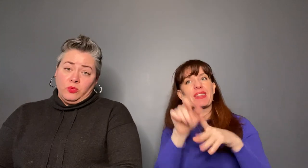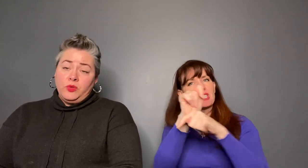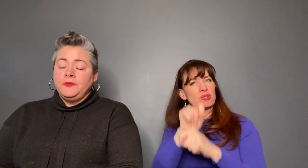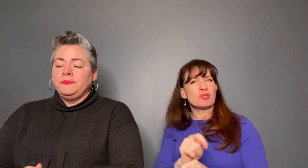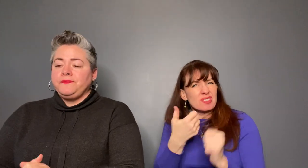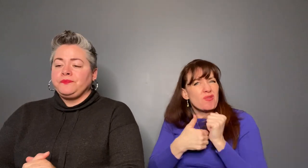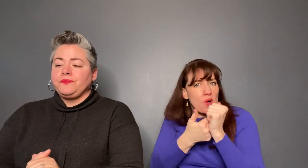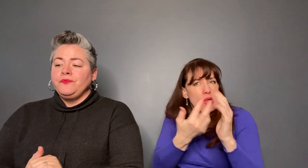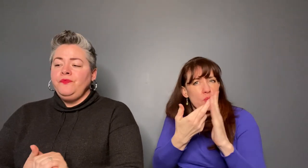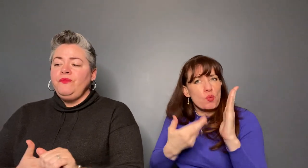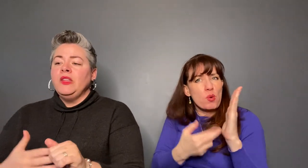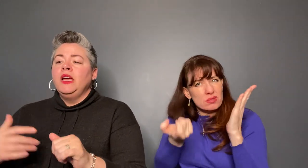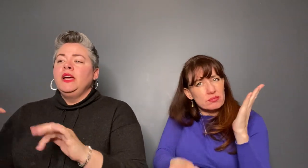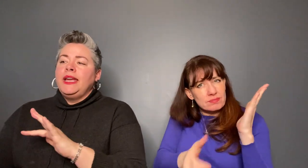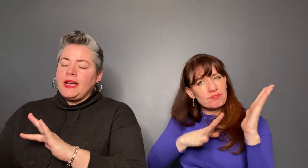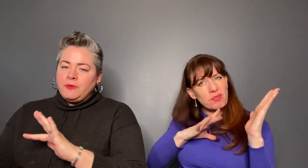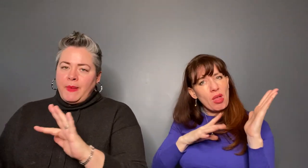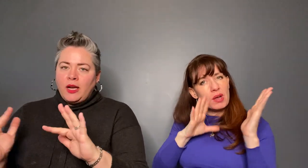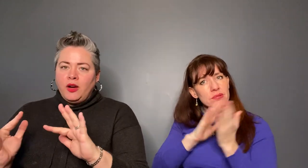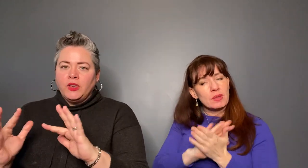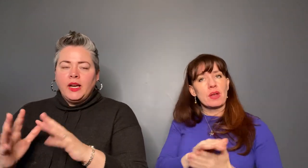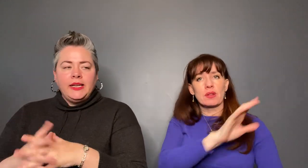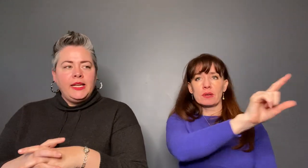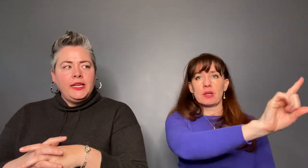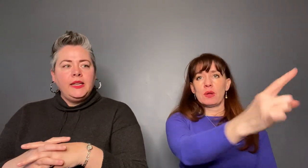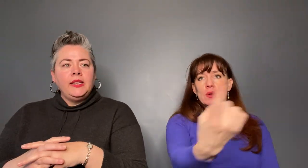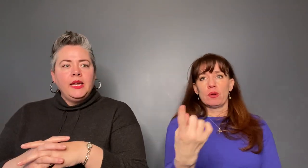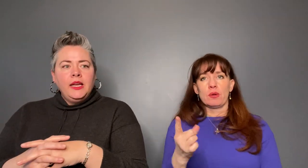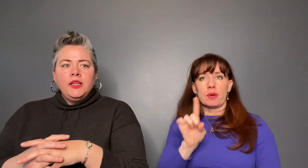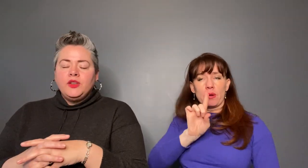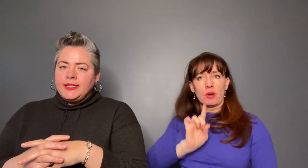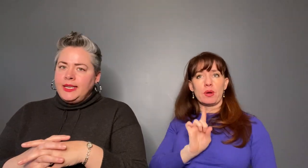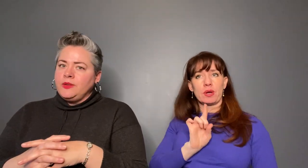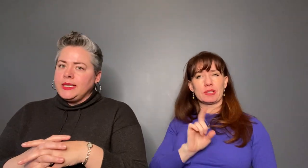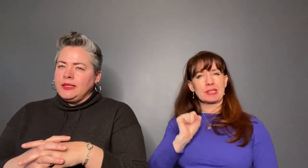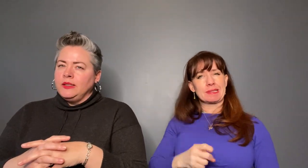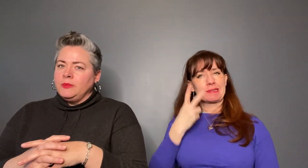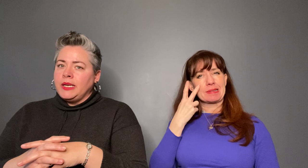rules. He comes back over and you could see he was getting a little bit